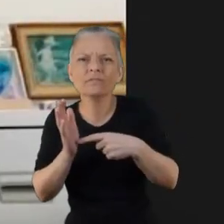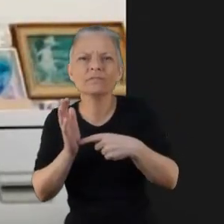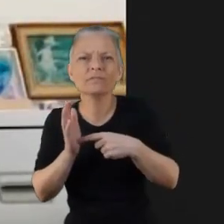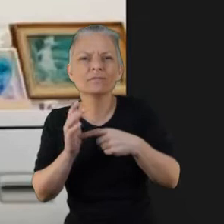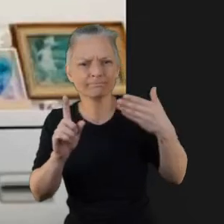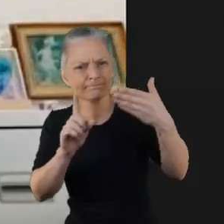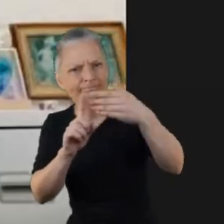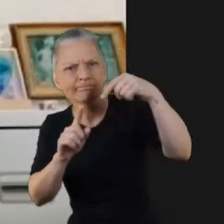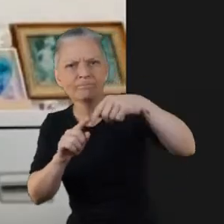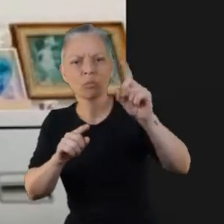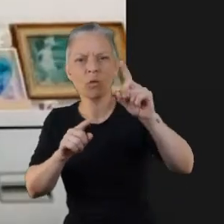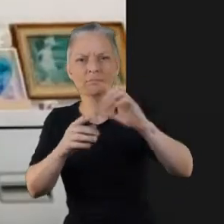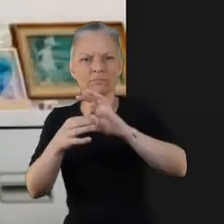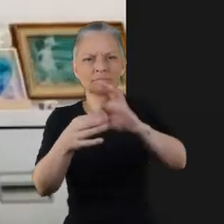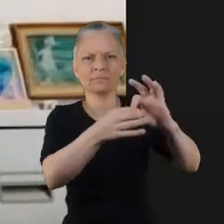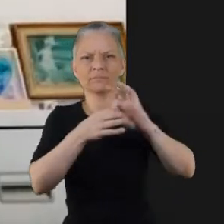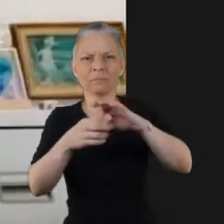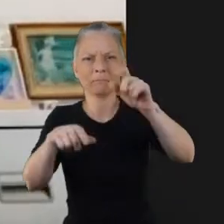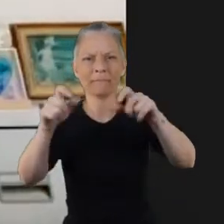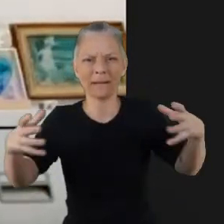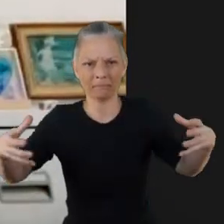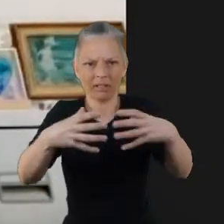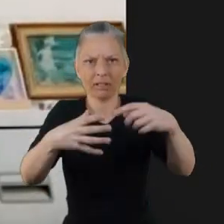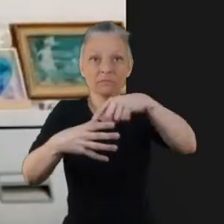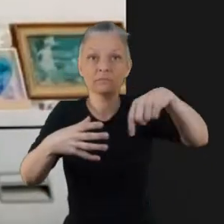that I've put an interest in it that way too.